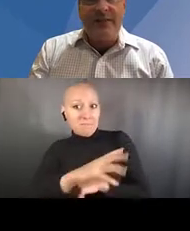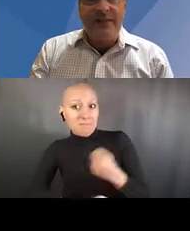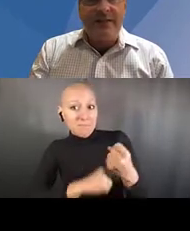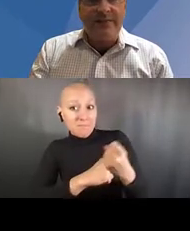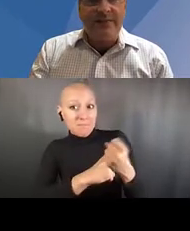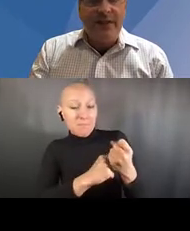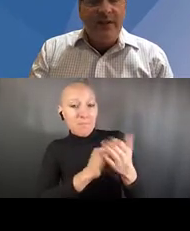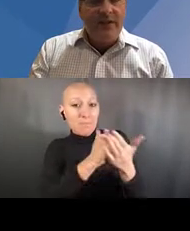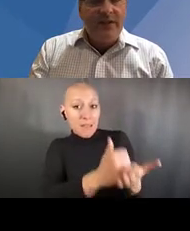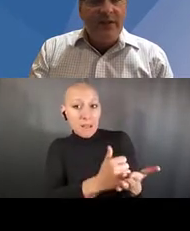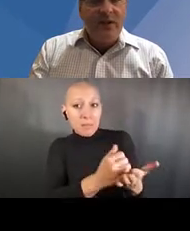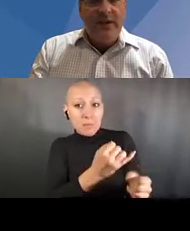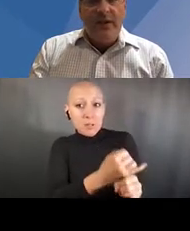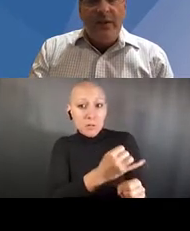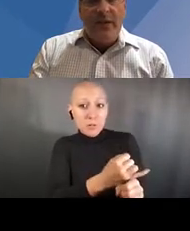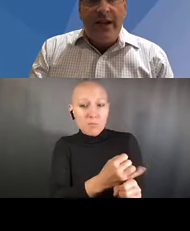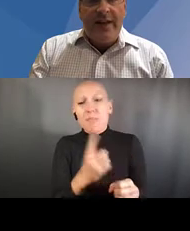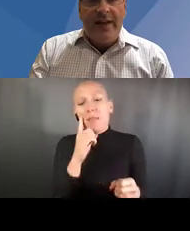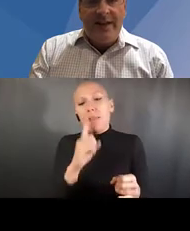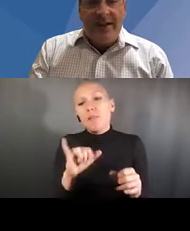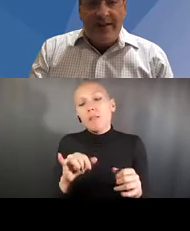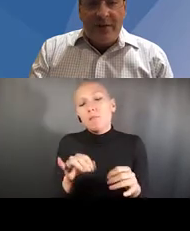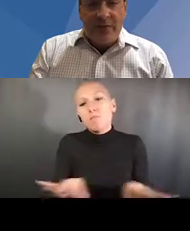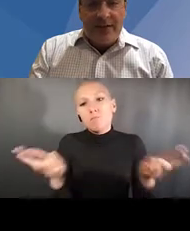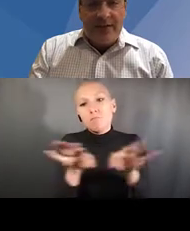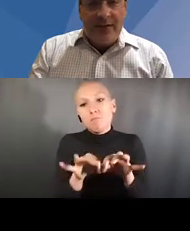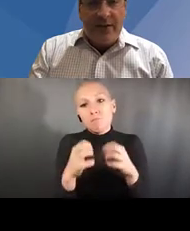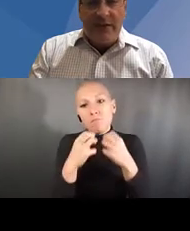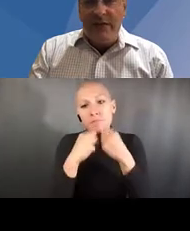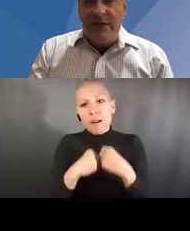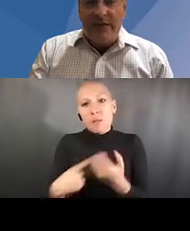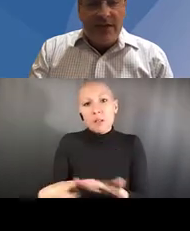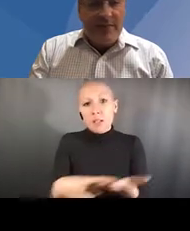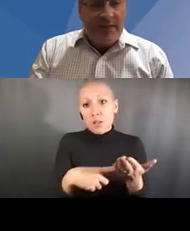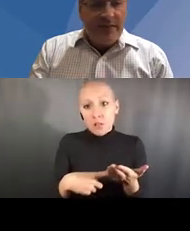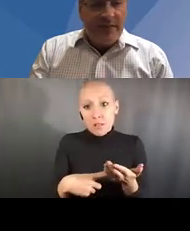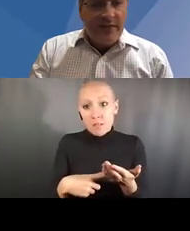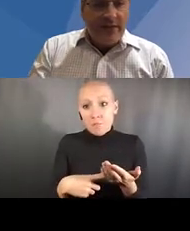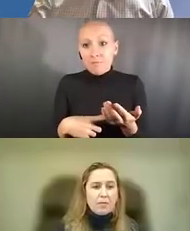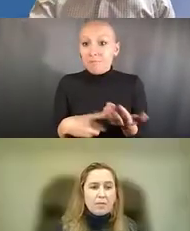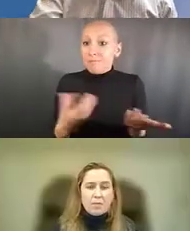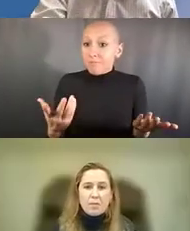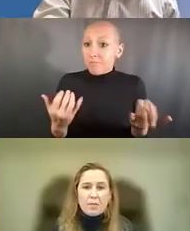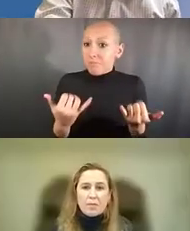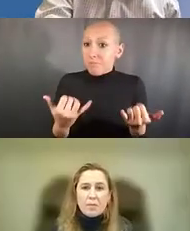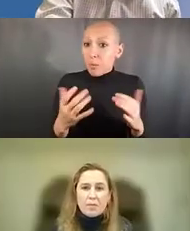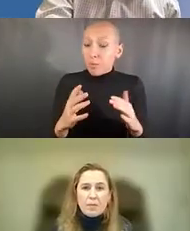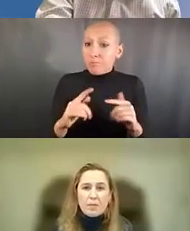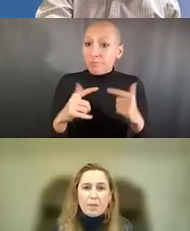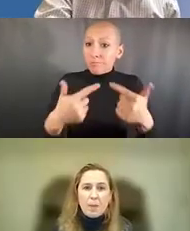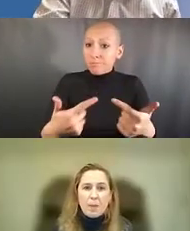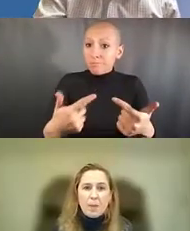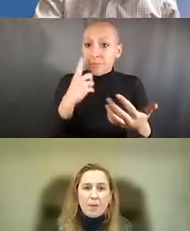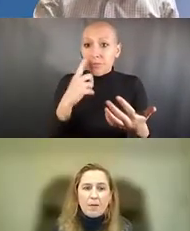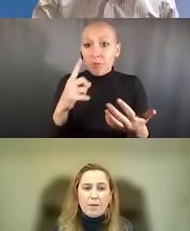where you educate yourself on what sorts of hazards there can be, and how to mitigate them.